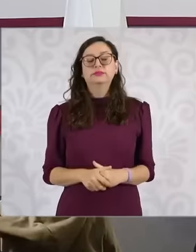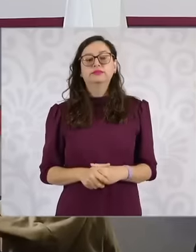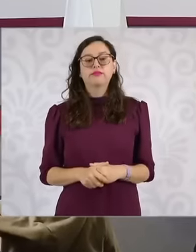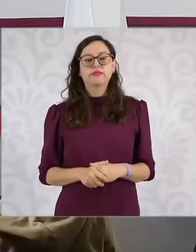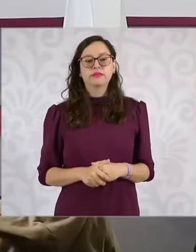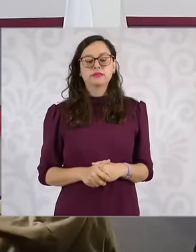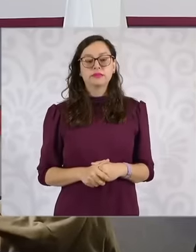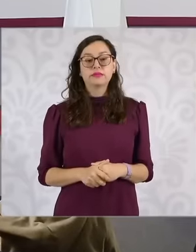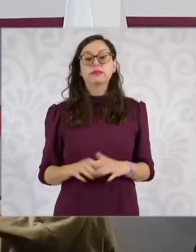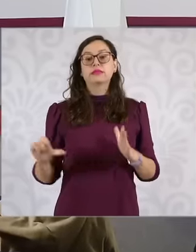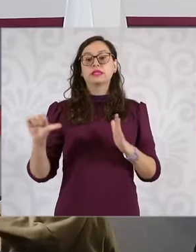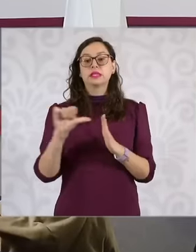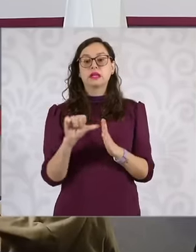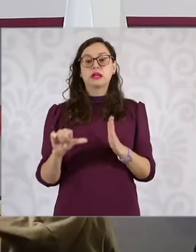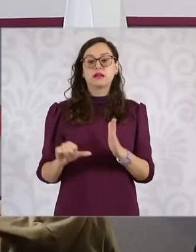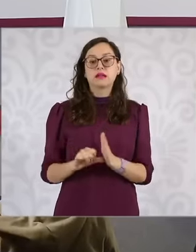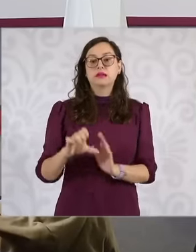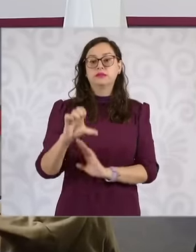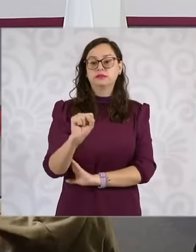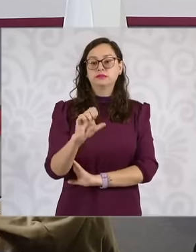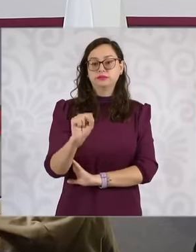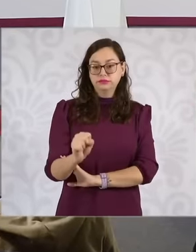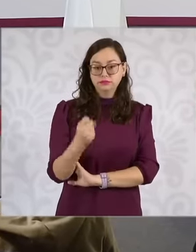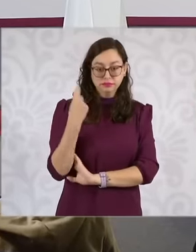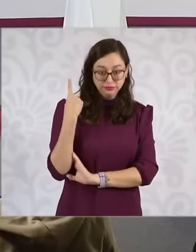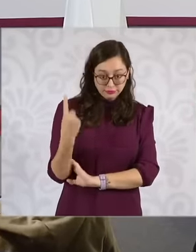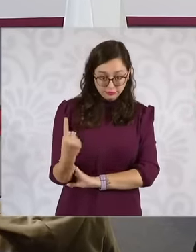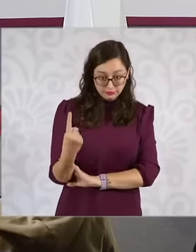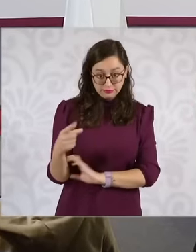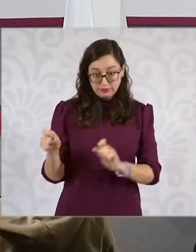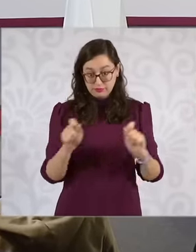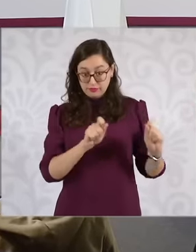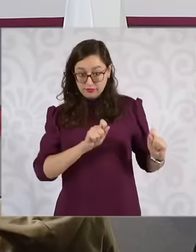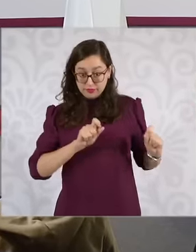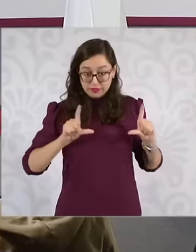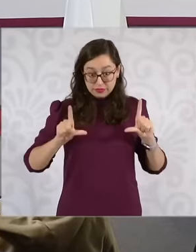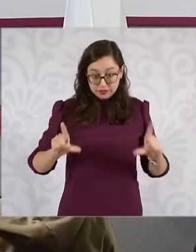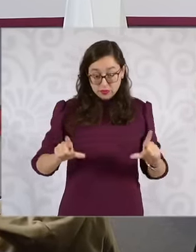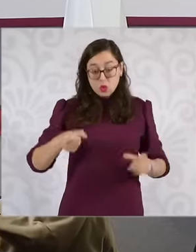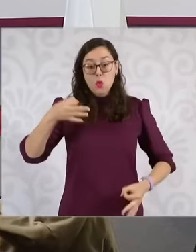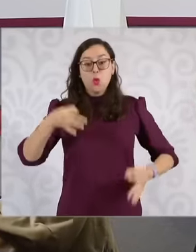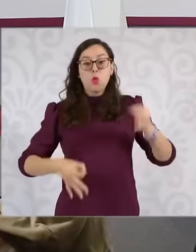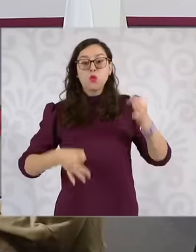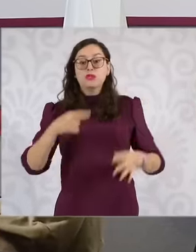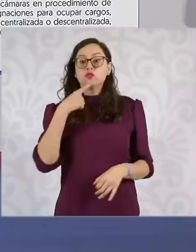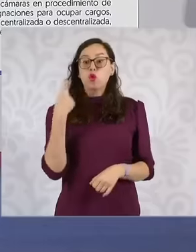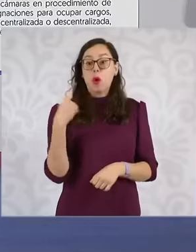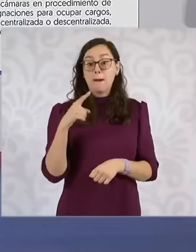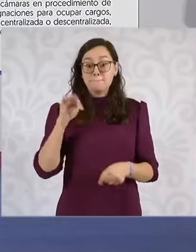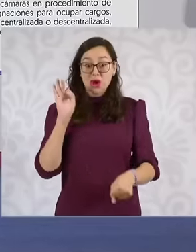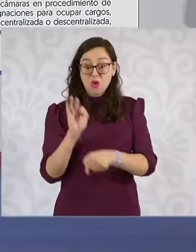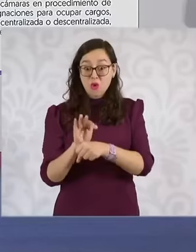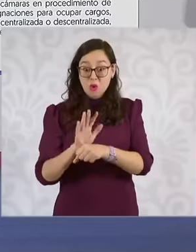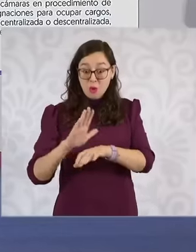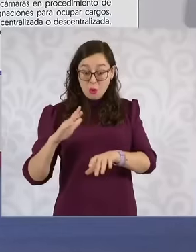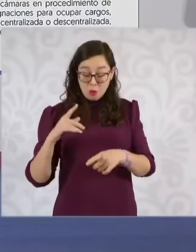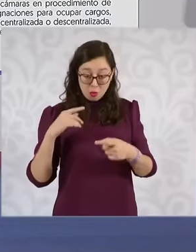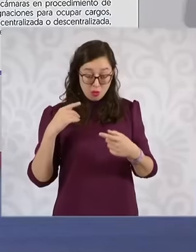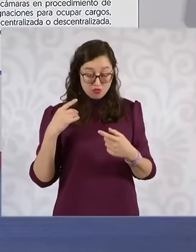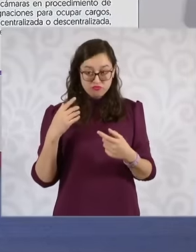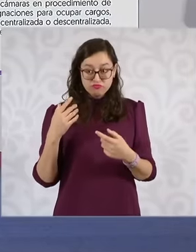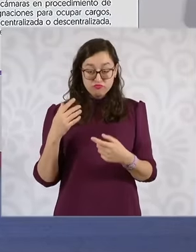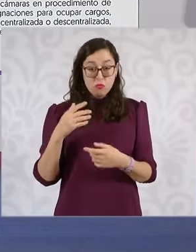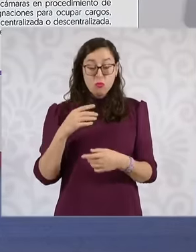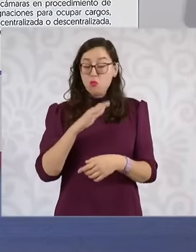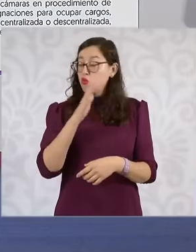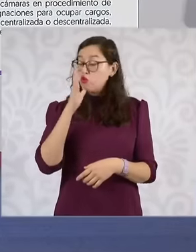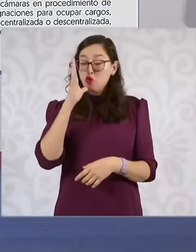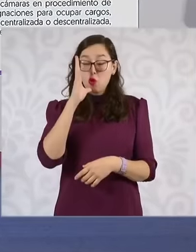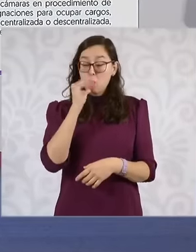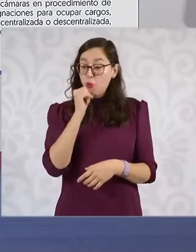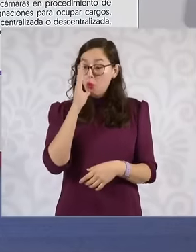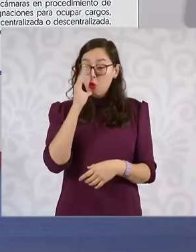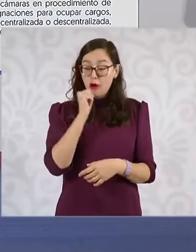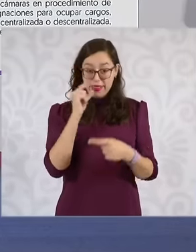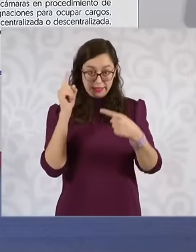in article 61, the amparo trial is inadmissible against additions